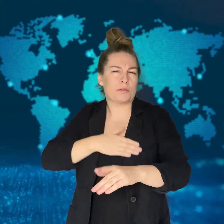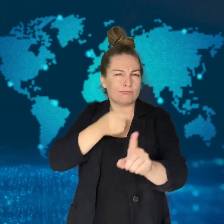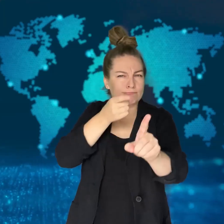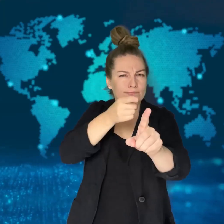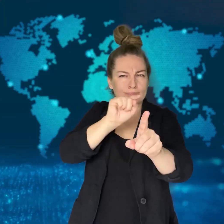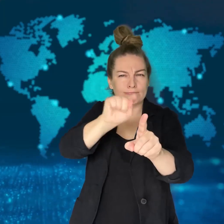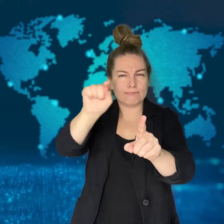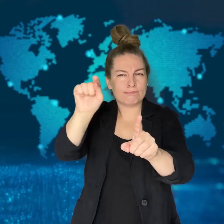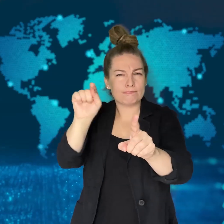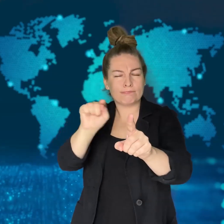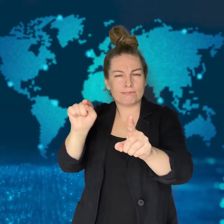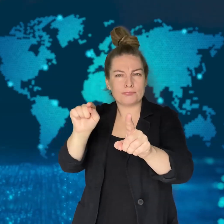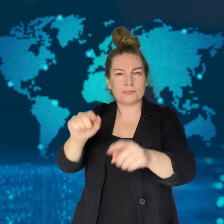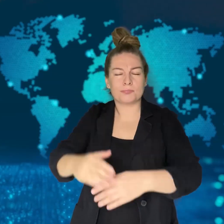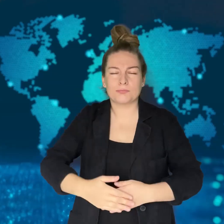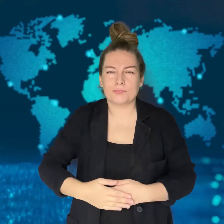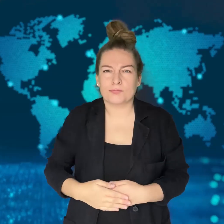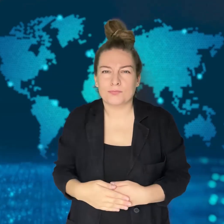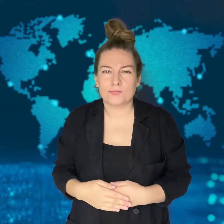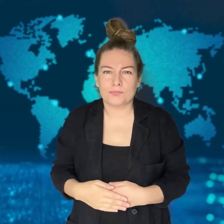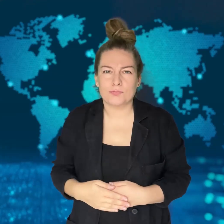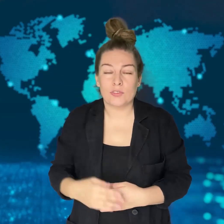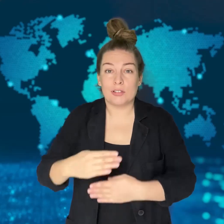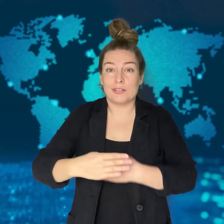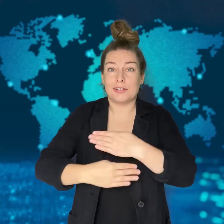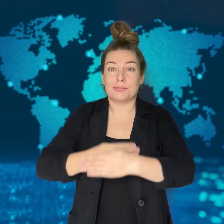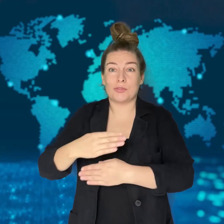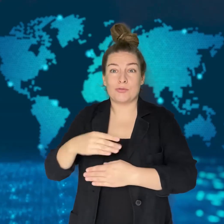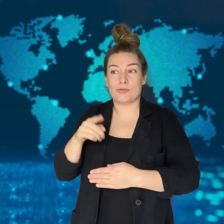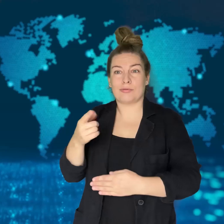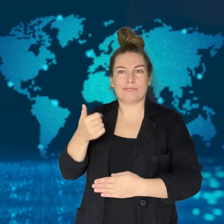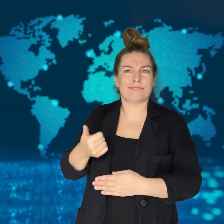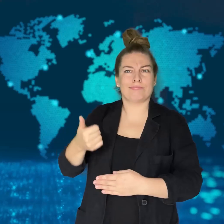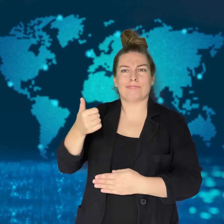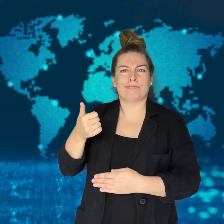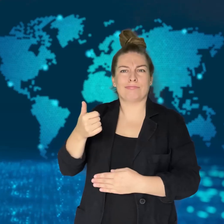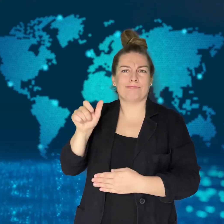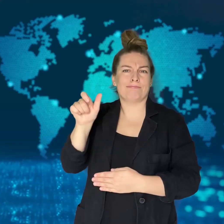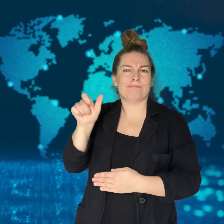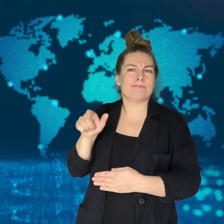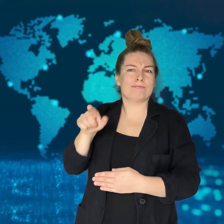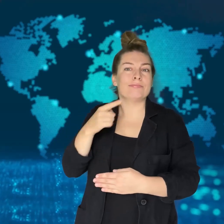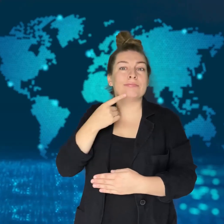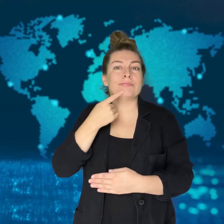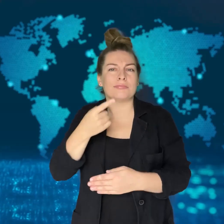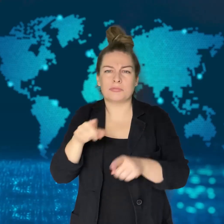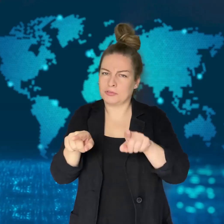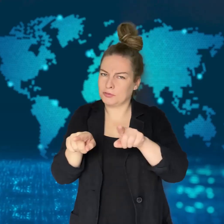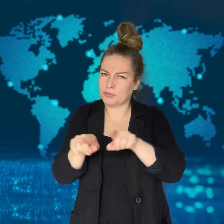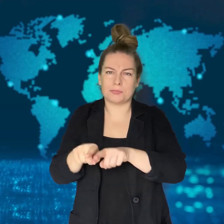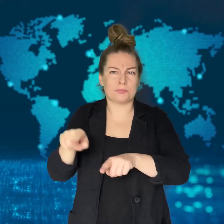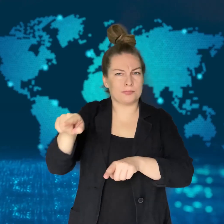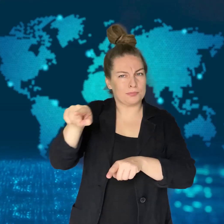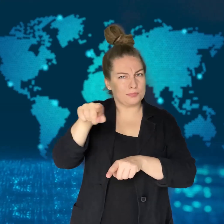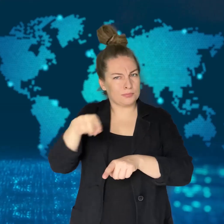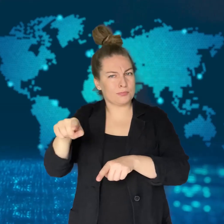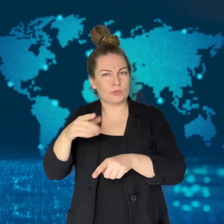Many agree that Nasrallah's death is a huge blow to